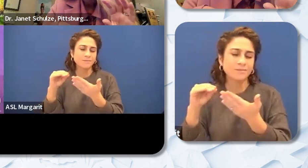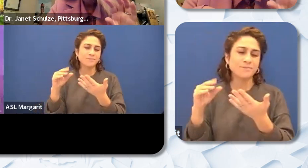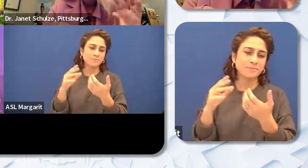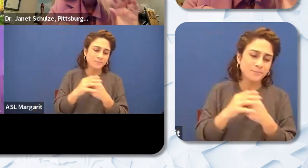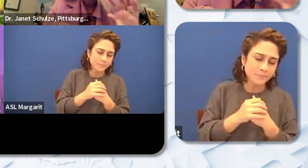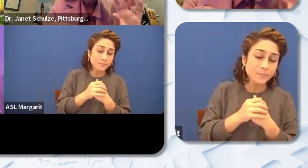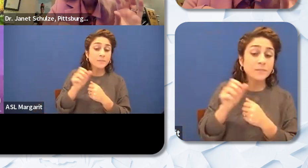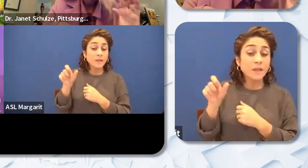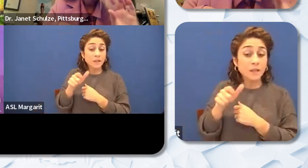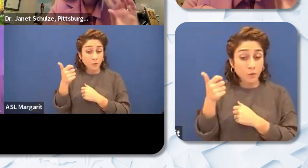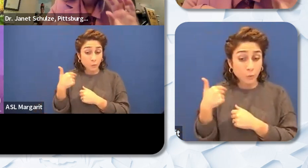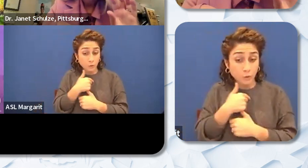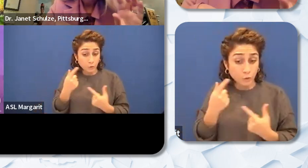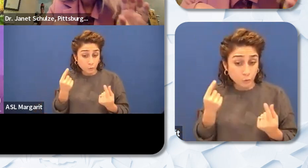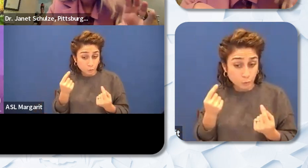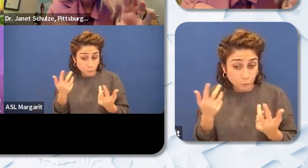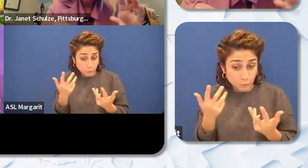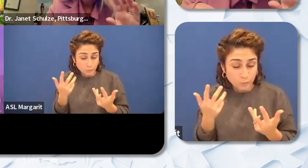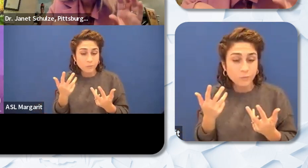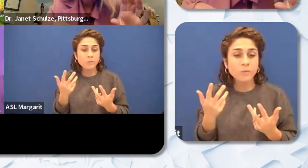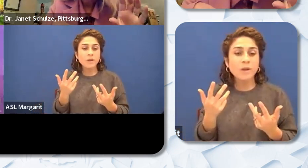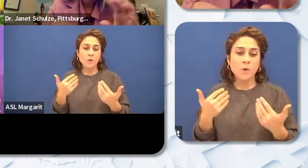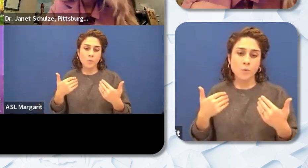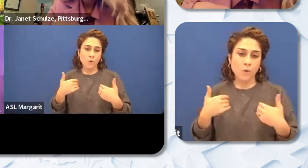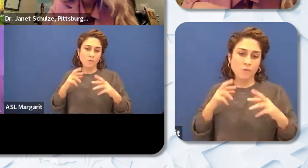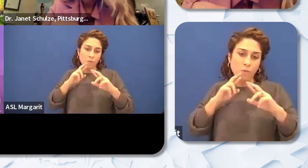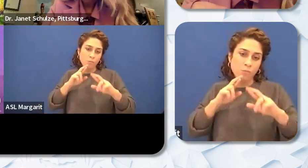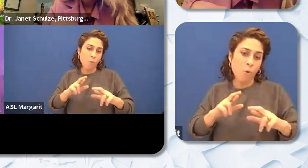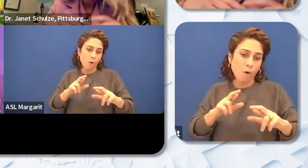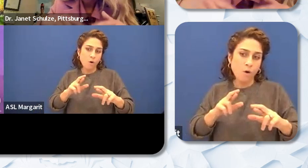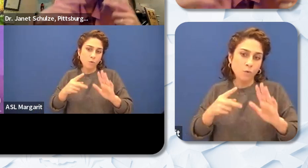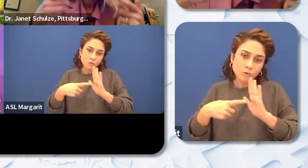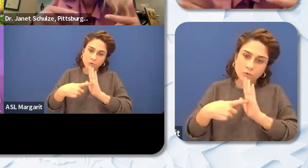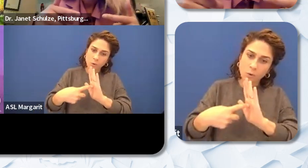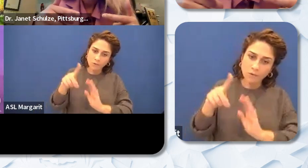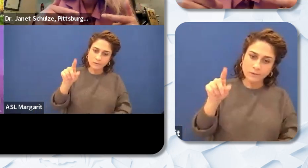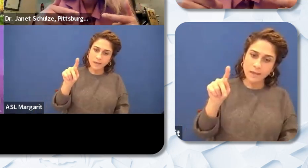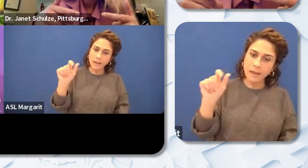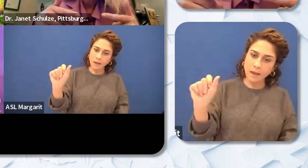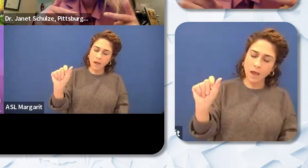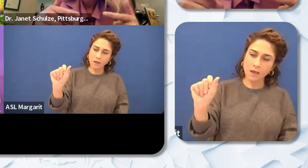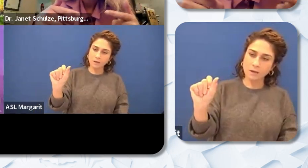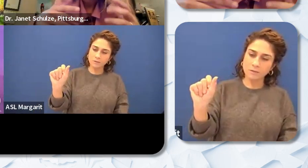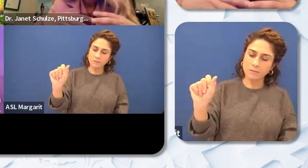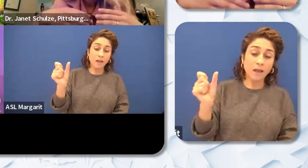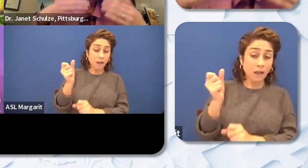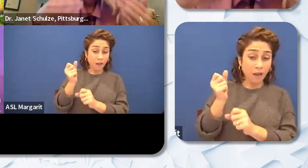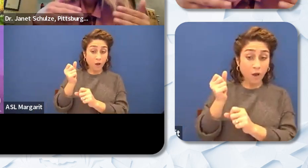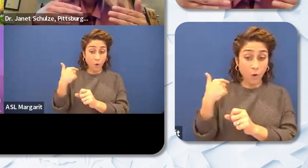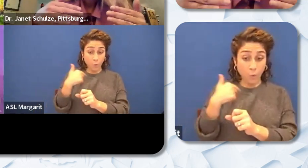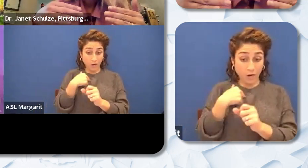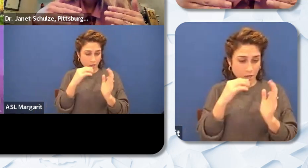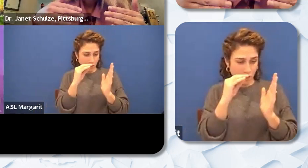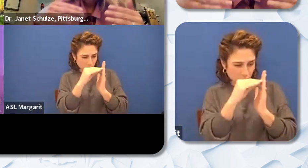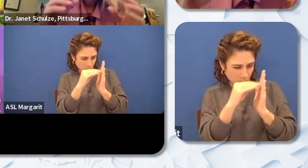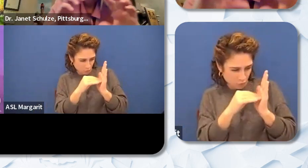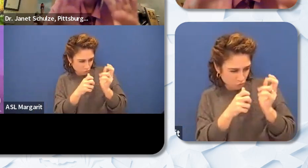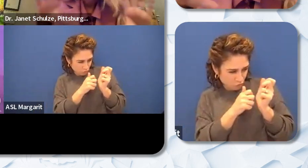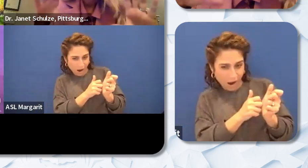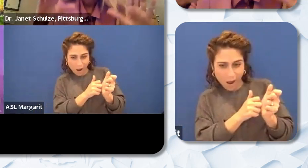do is publicly report our data. And so we do a yearly tracking of our hiring and we look at it